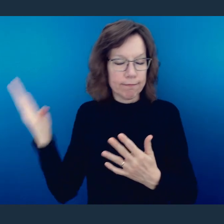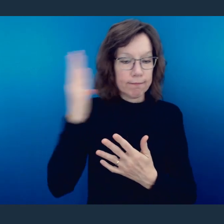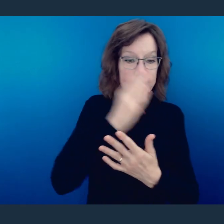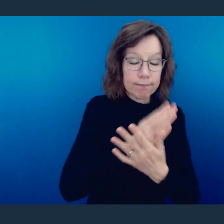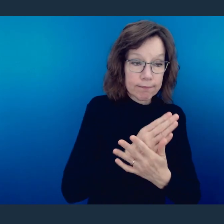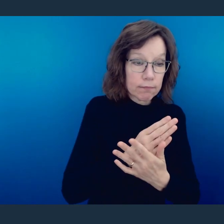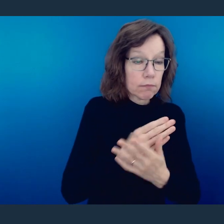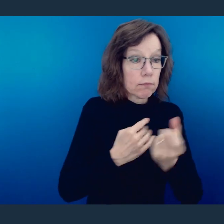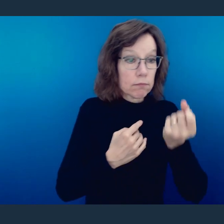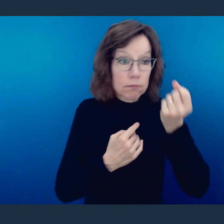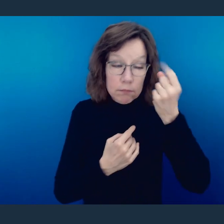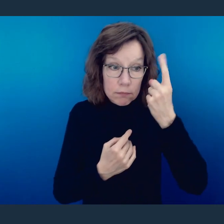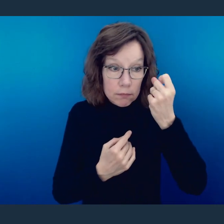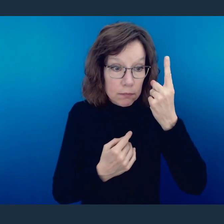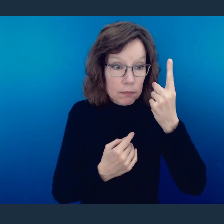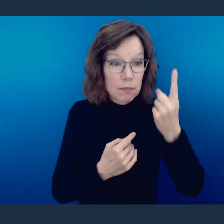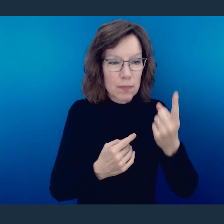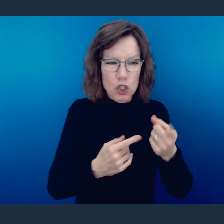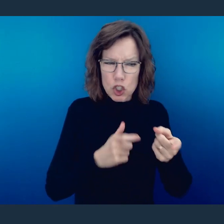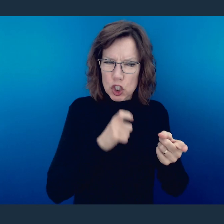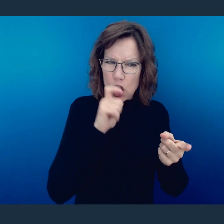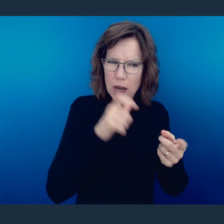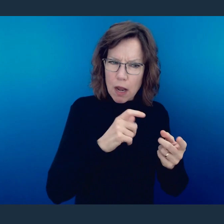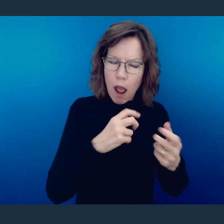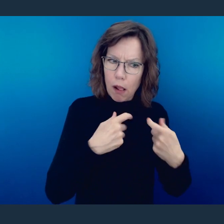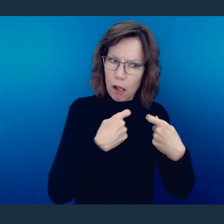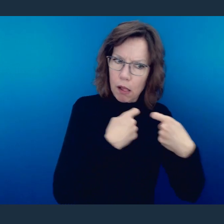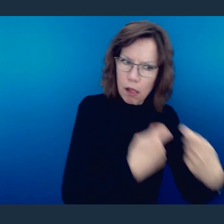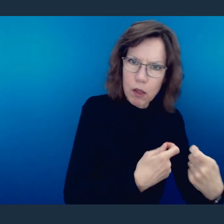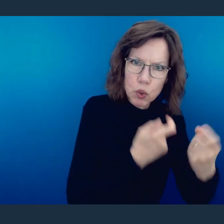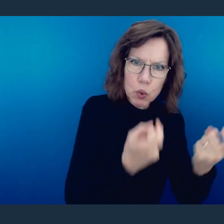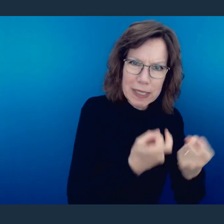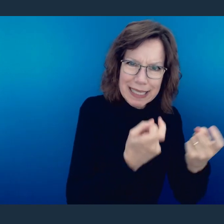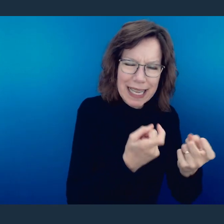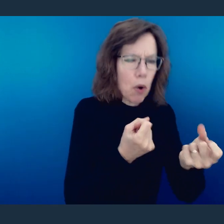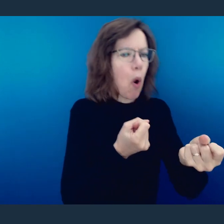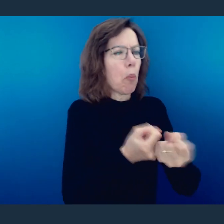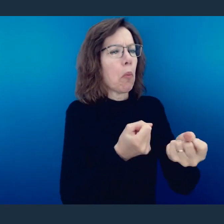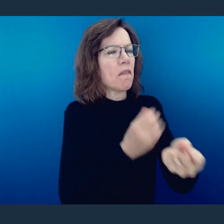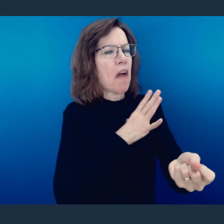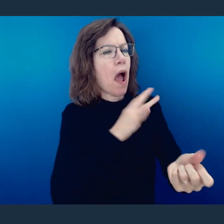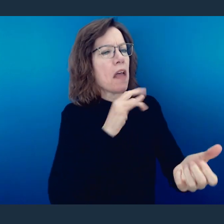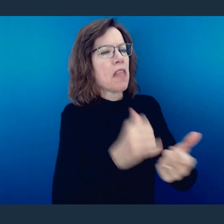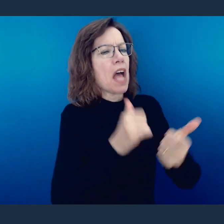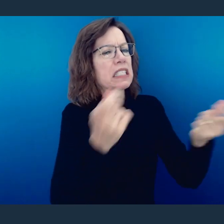to chapter 1. Therefore, in light of not committing certain behaviors and/or approving of them